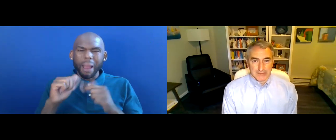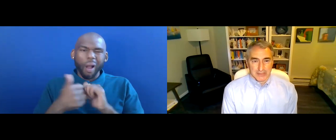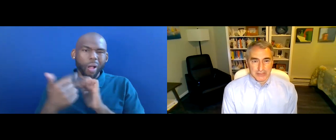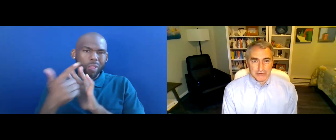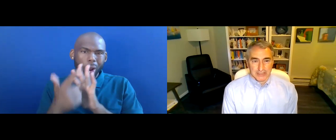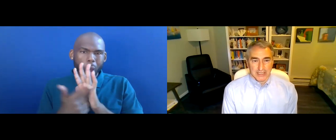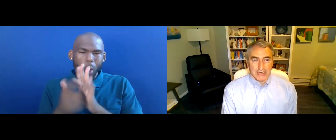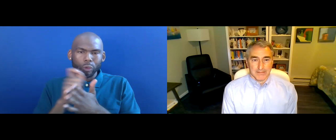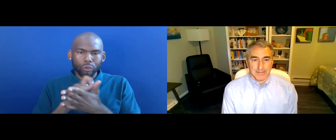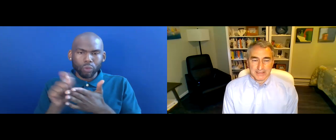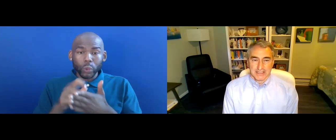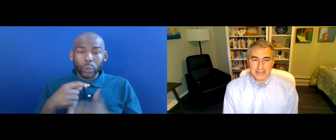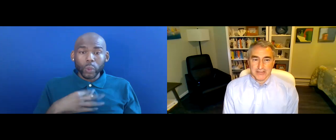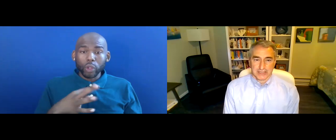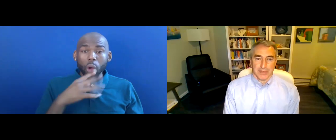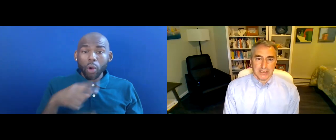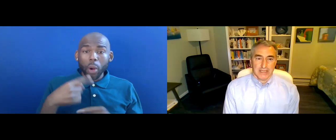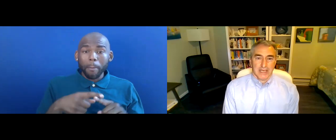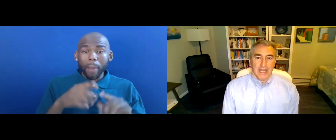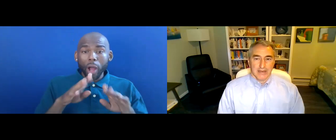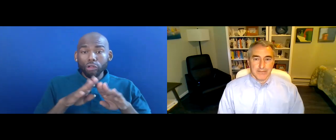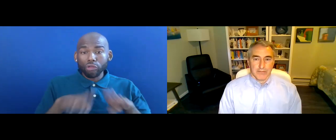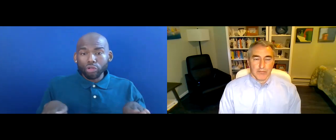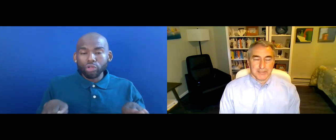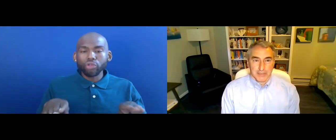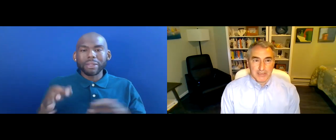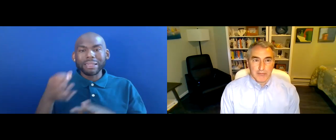WE TALK ABOUT CHILDREN INSTEAD OF STUDENTS.